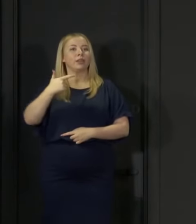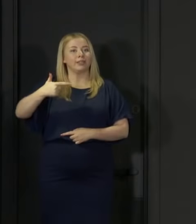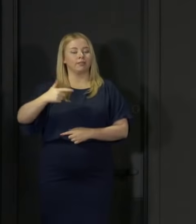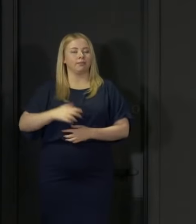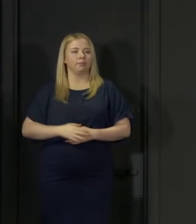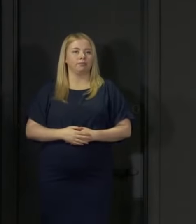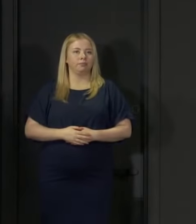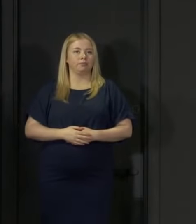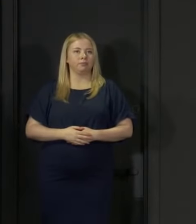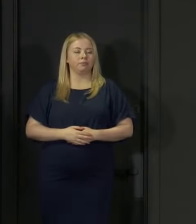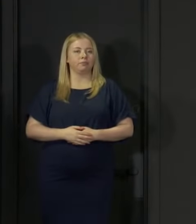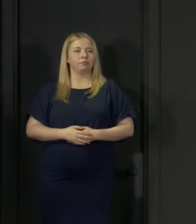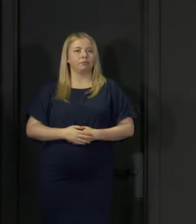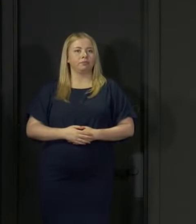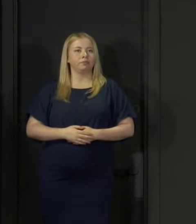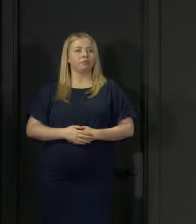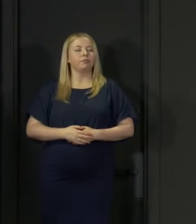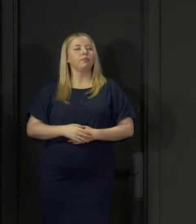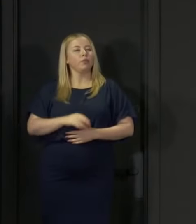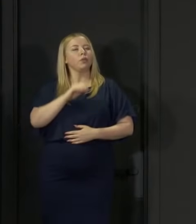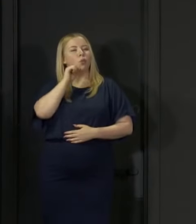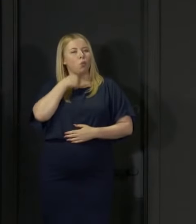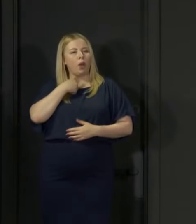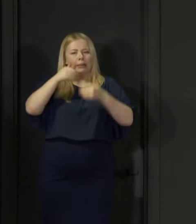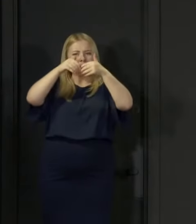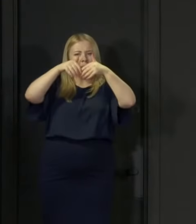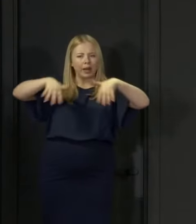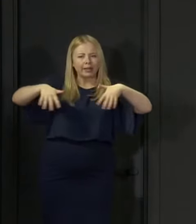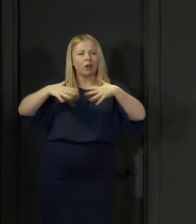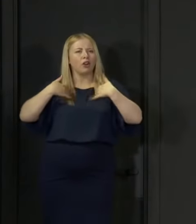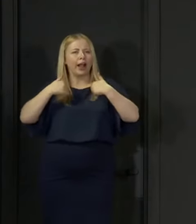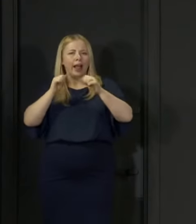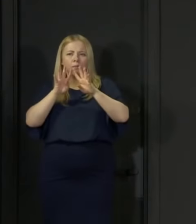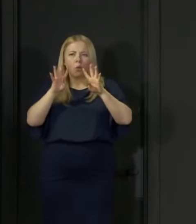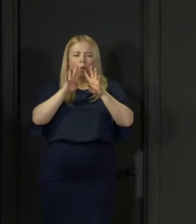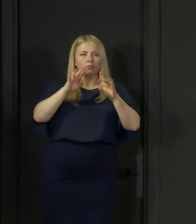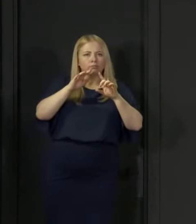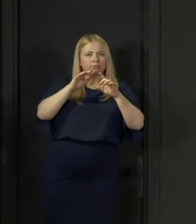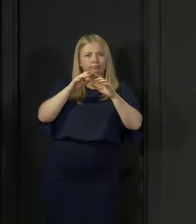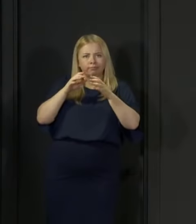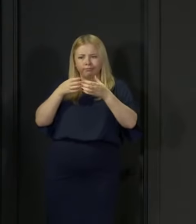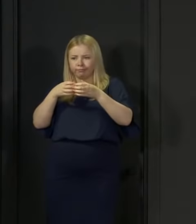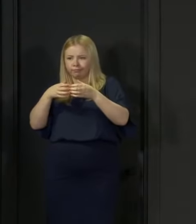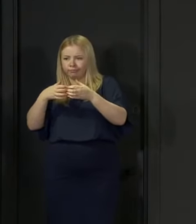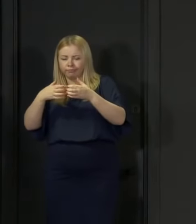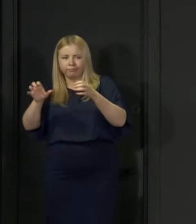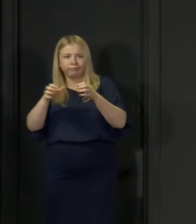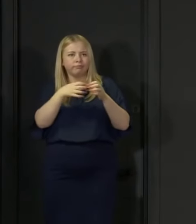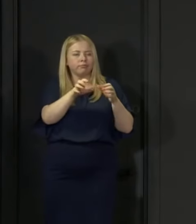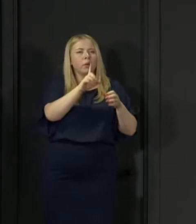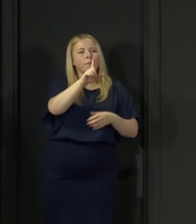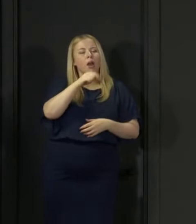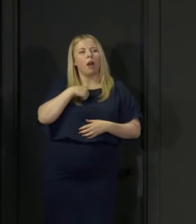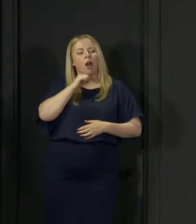A full health board breakdown of these cases will be available later, as usual, but the provisional information